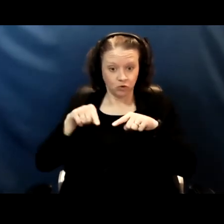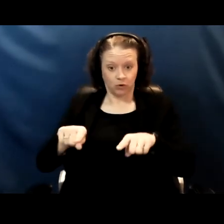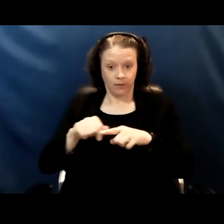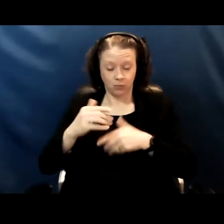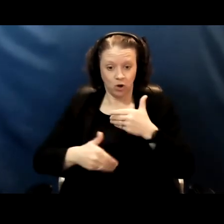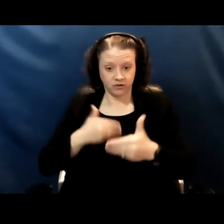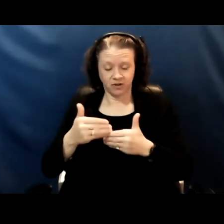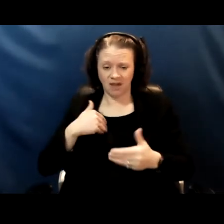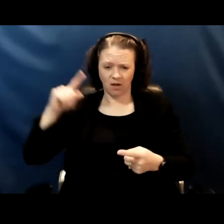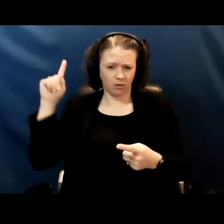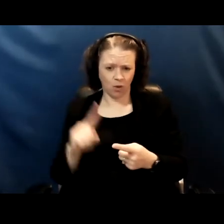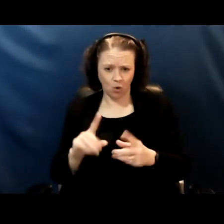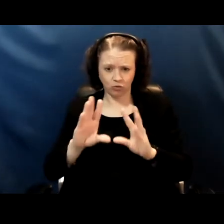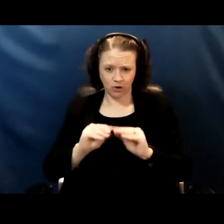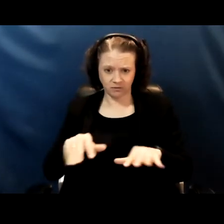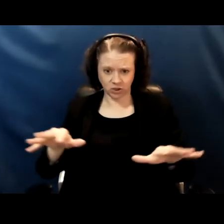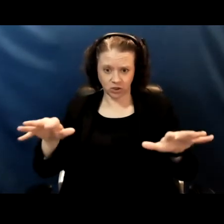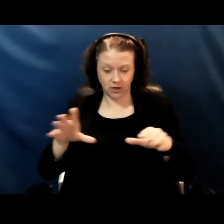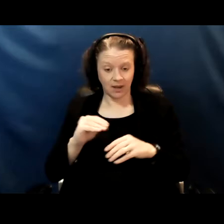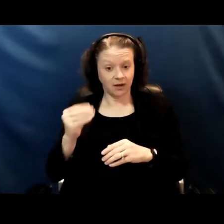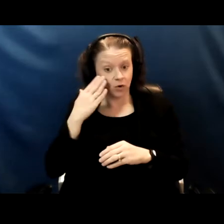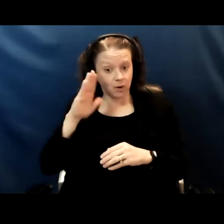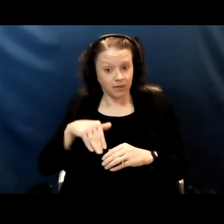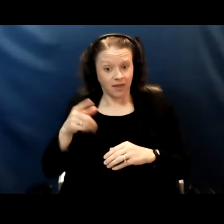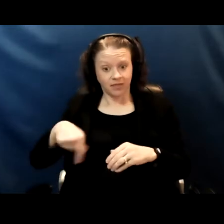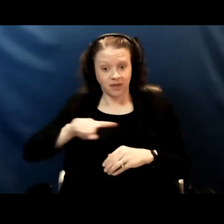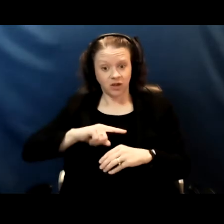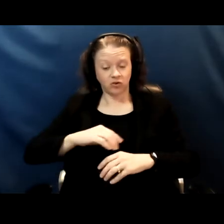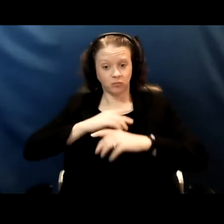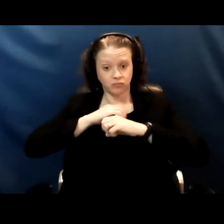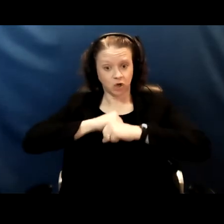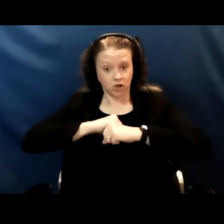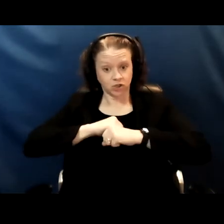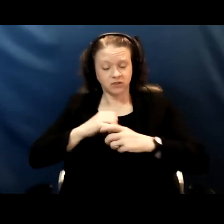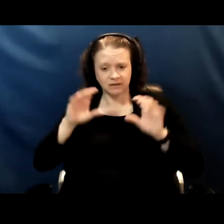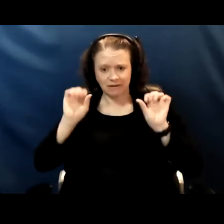So also knowing that these precautions can be successful in the early childhood education setting.